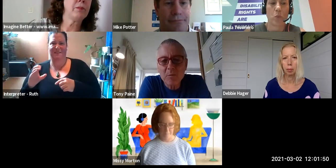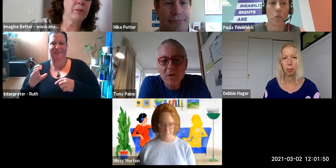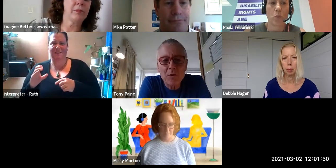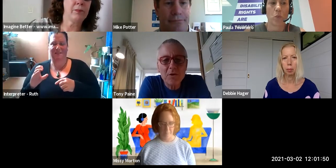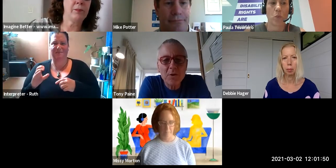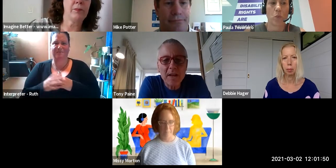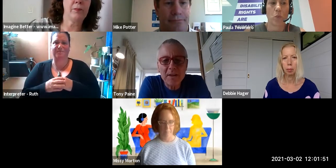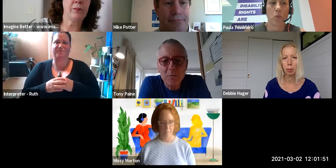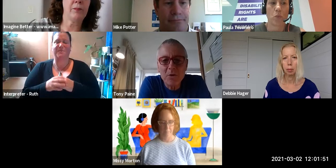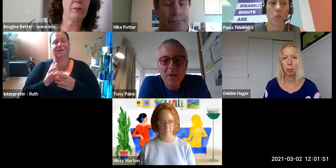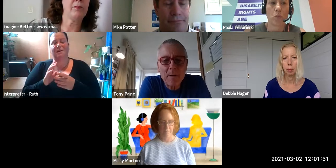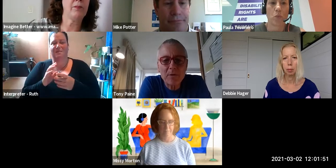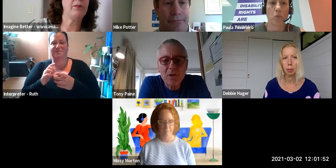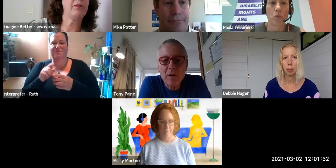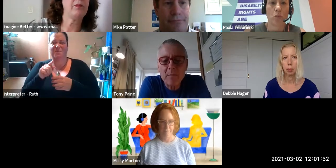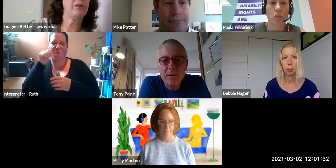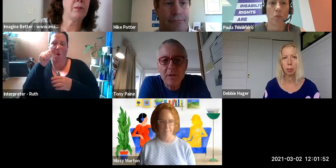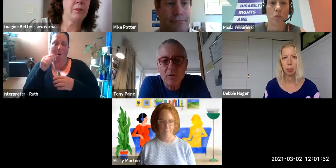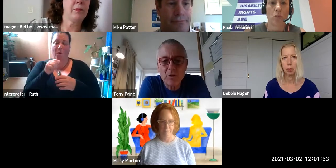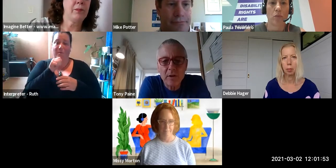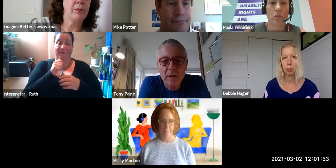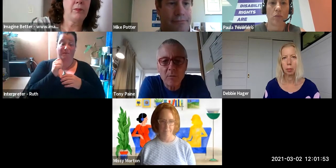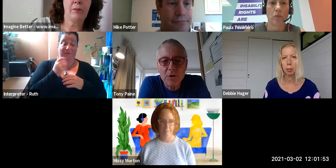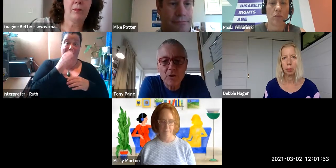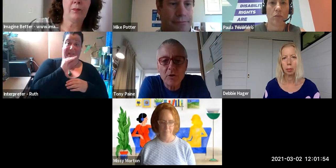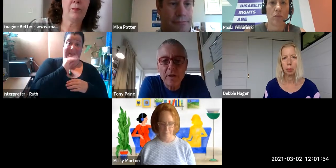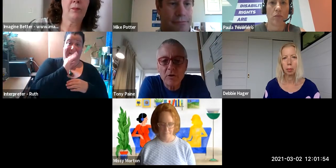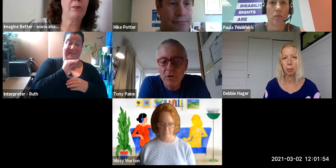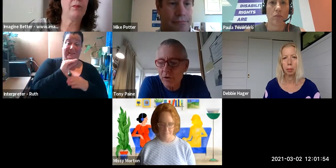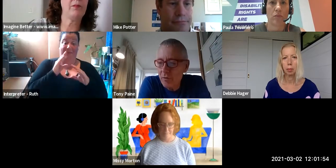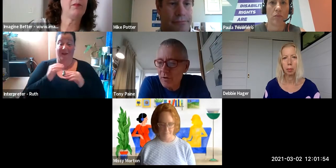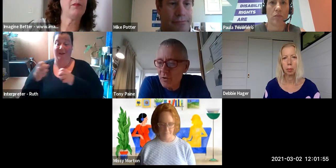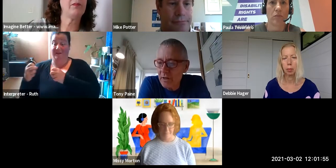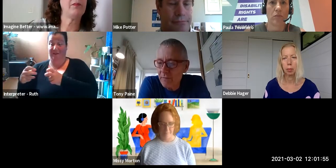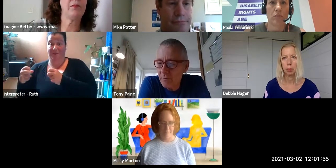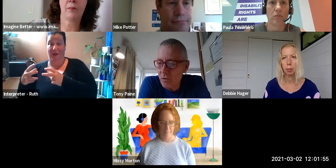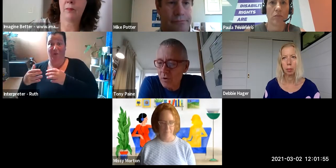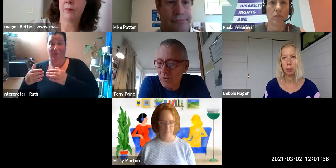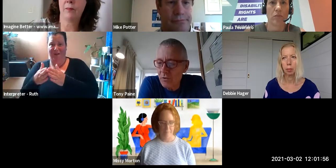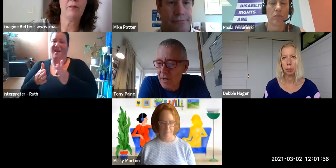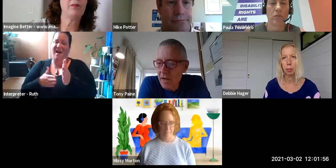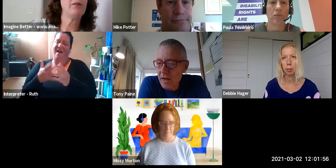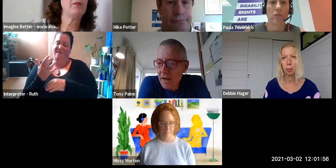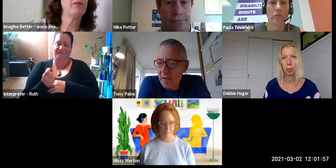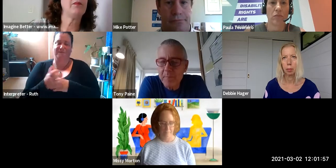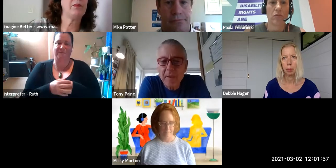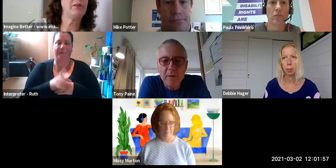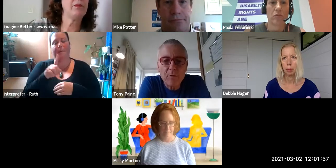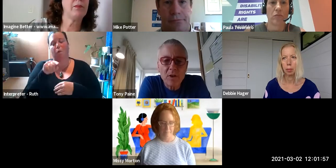distance between the words you say and the words that come up on the screen but I think you've got the option to turn that on on your own screen if you want to. And we've also